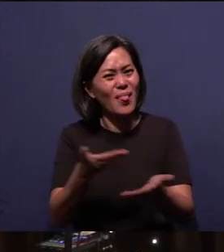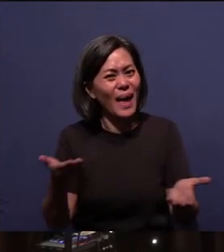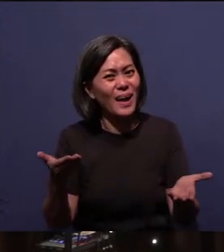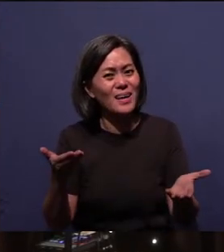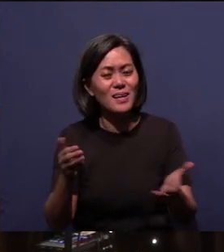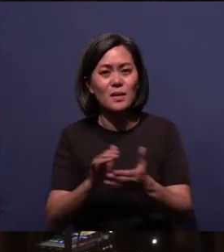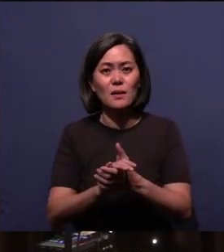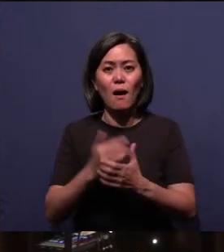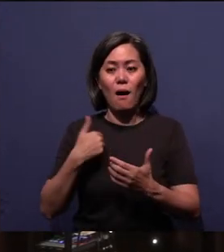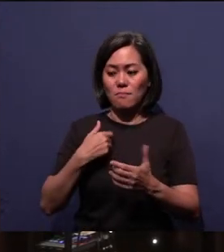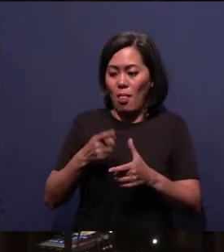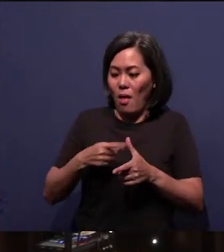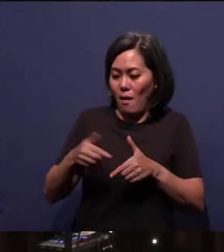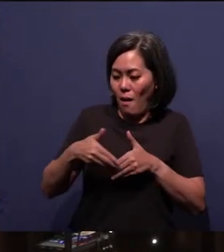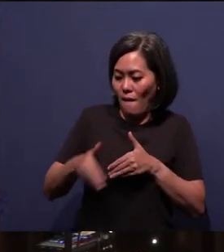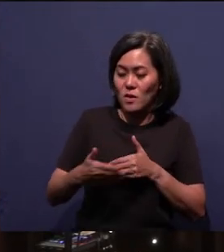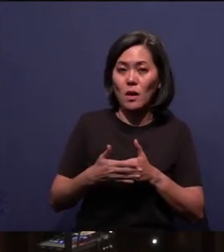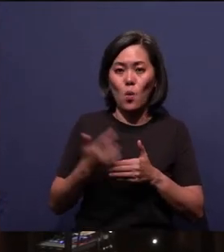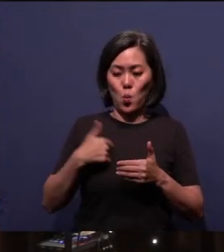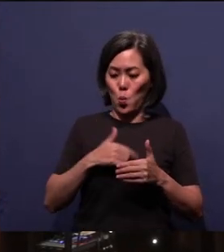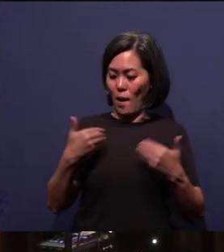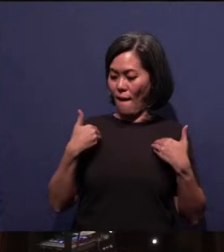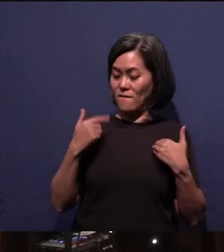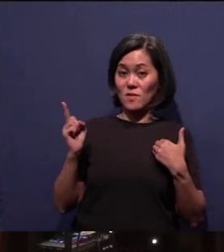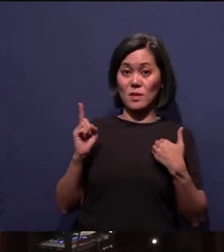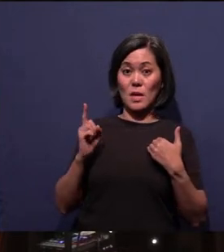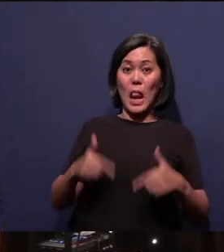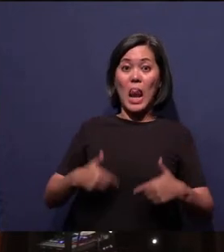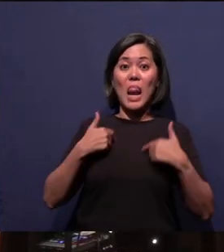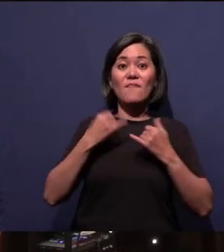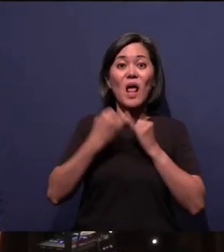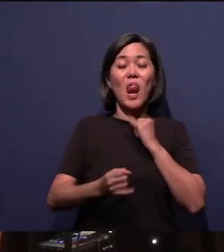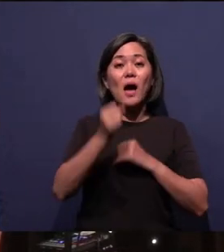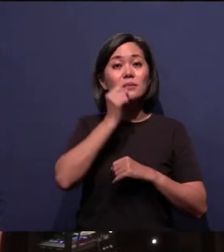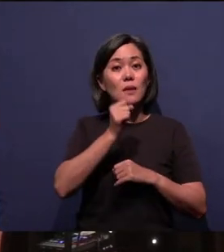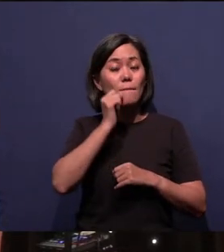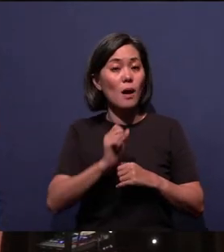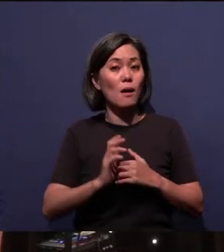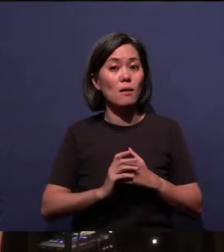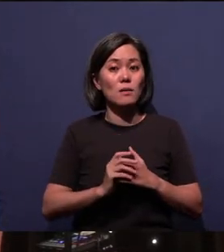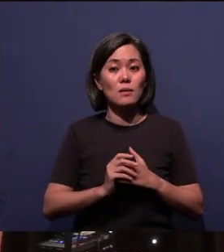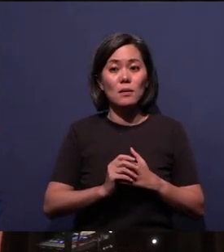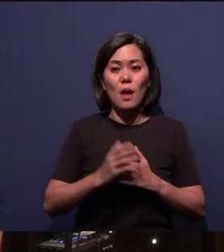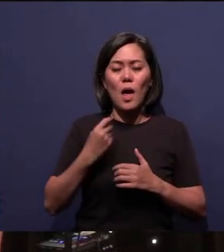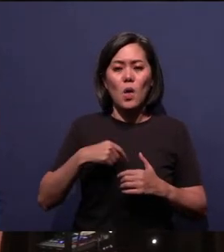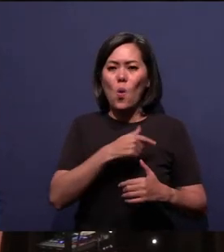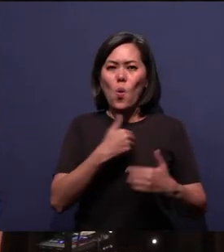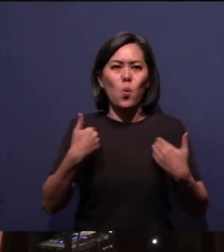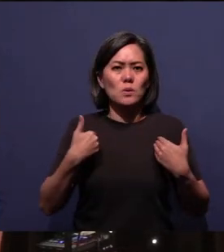And then after that, here we have the Living Last Supper, and we weren't expecting.